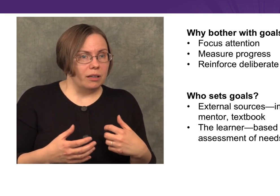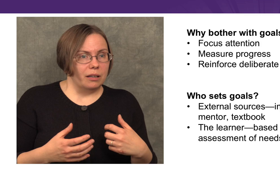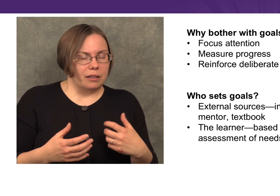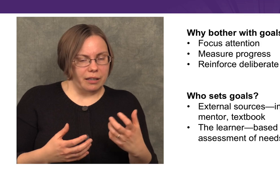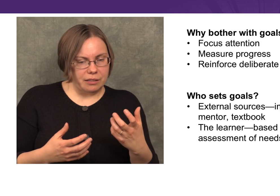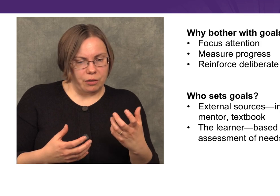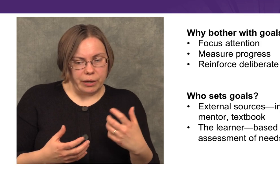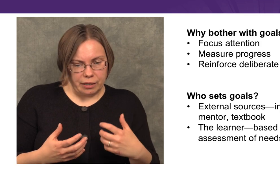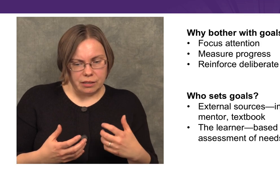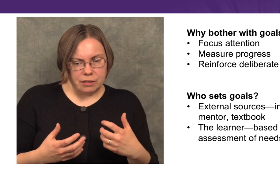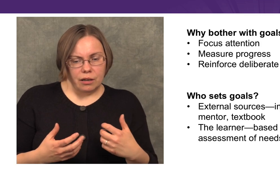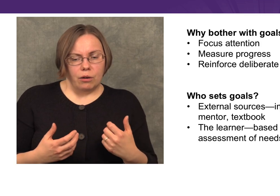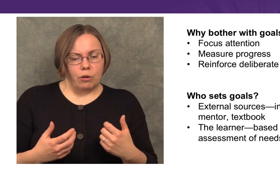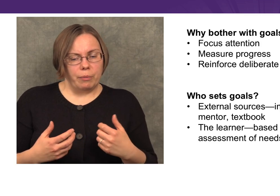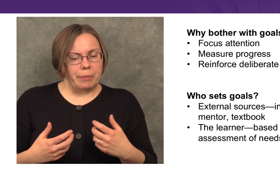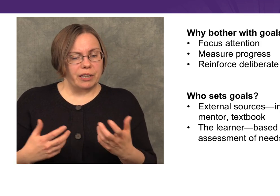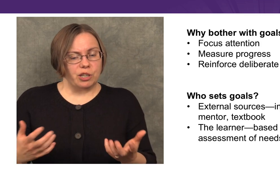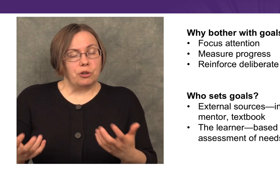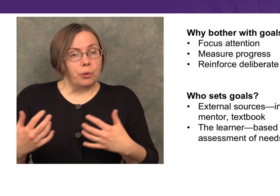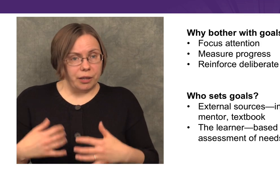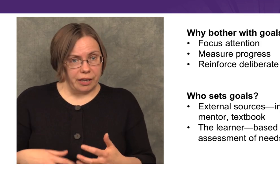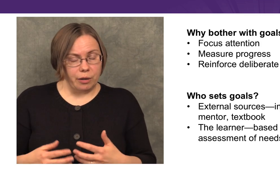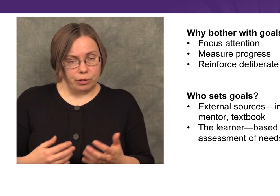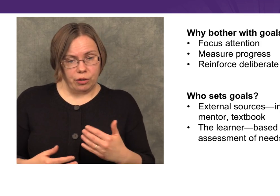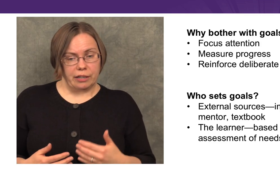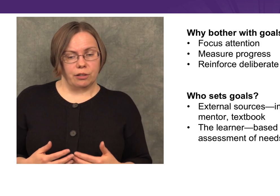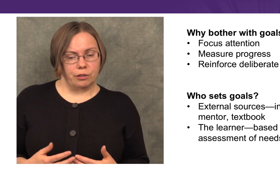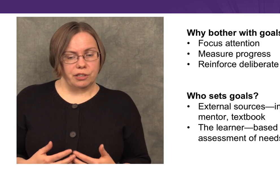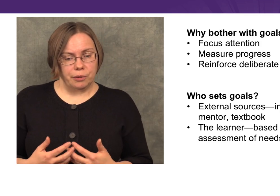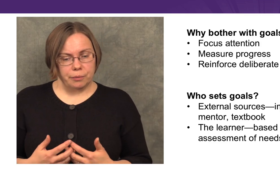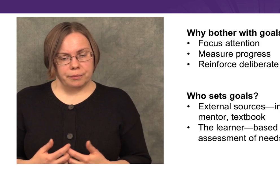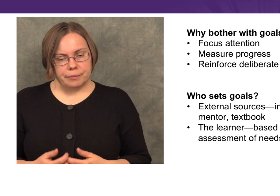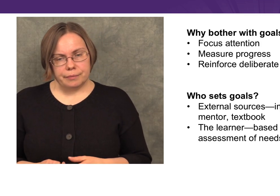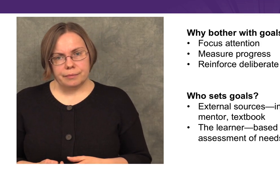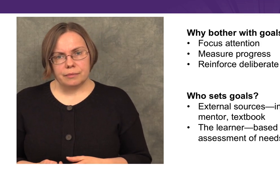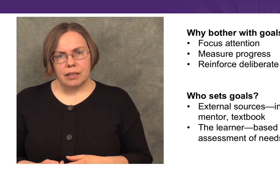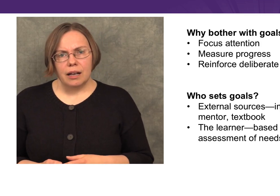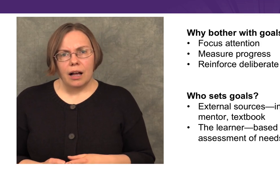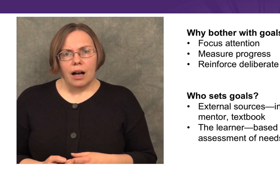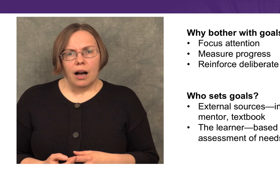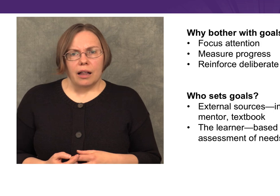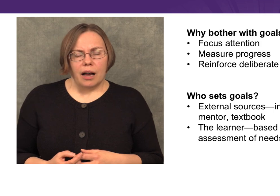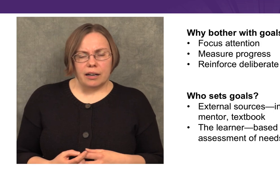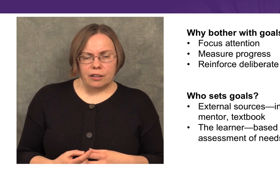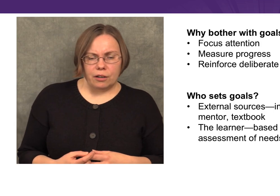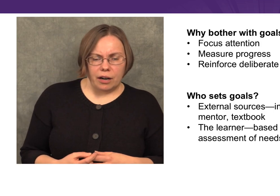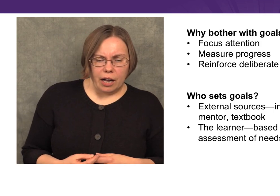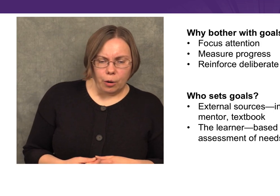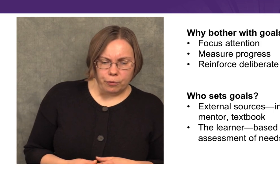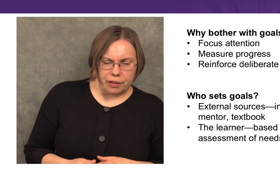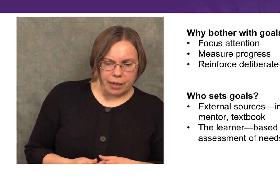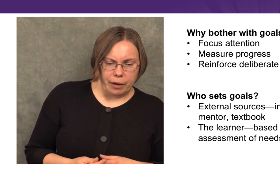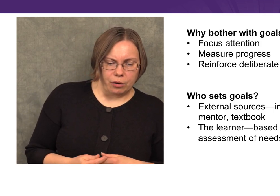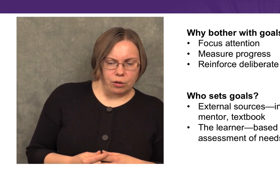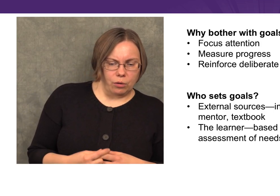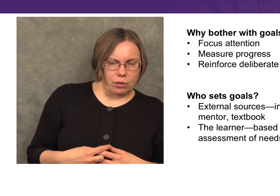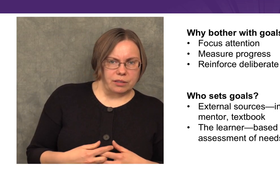that it’s a weakness, or maybe it’s a new thing that we’re trying to learn to do. Another helpful thing about goals